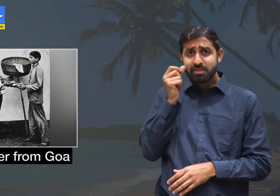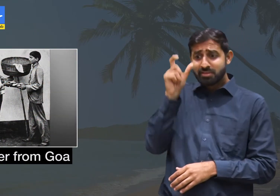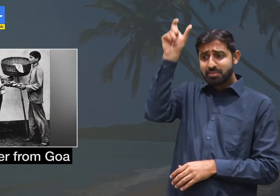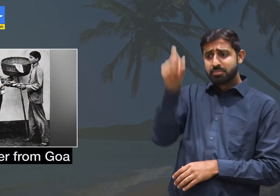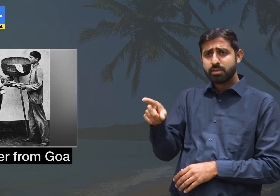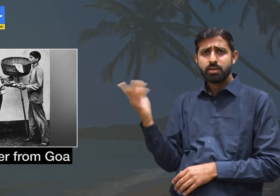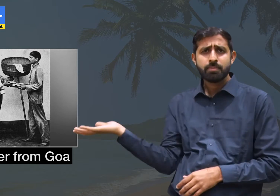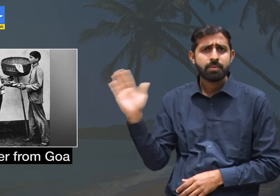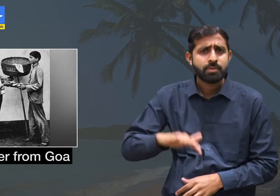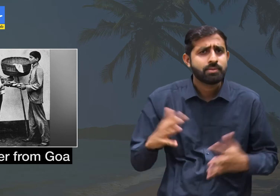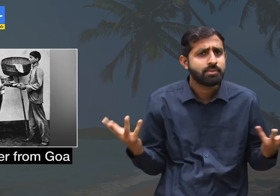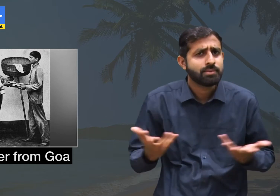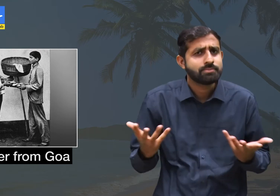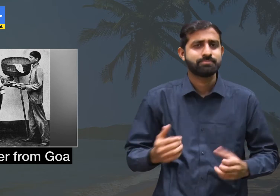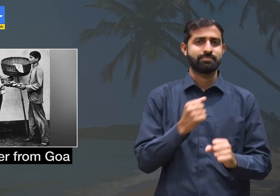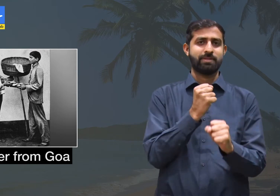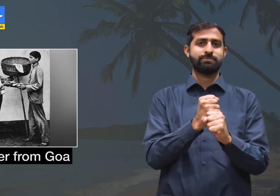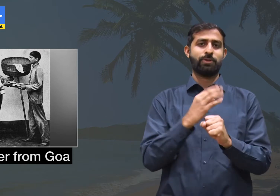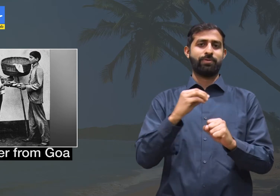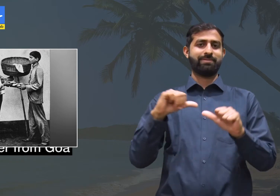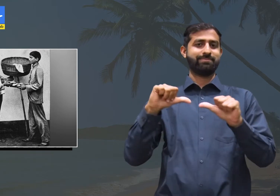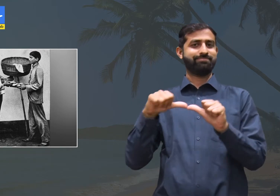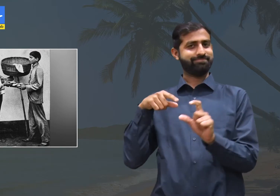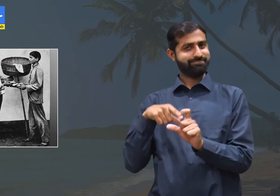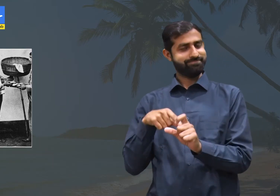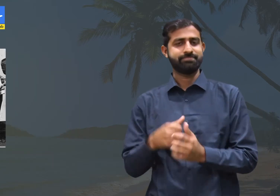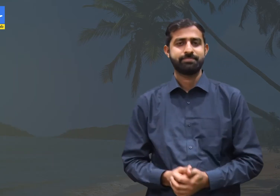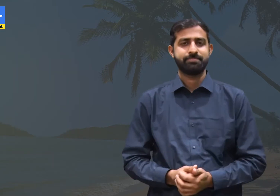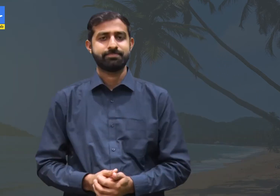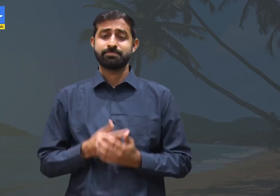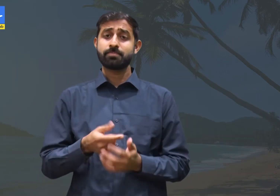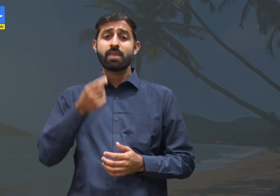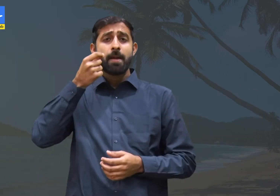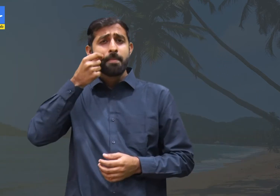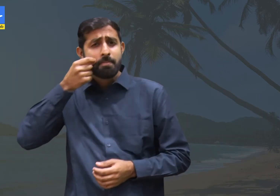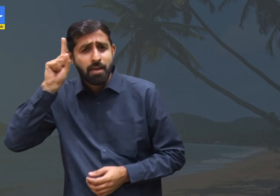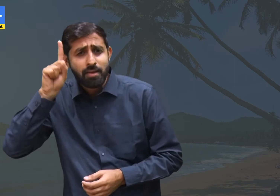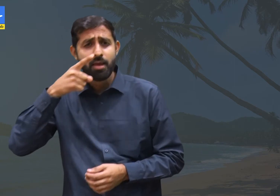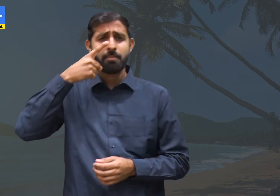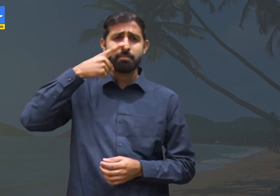This is about a baker from Goa.